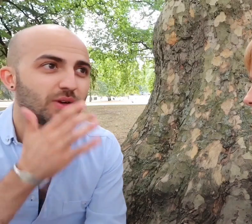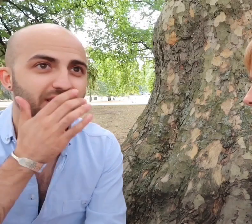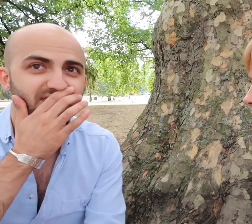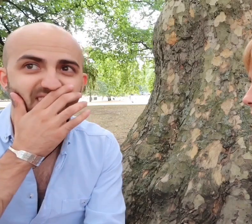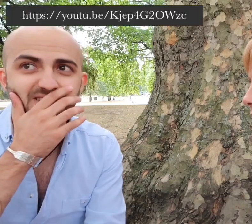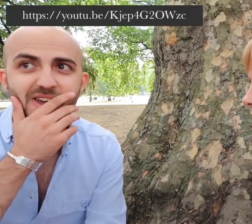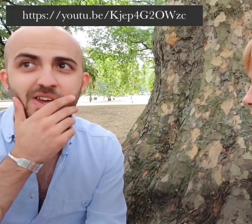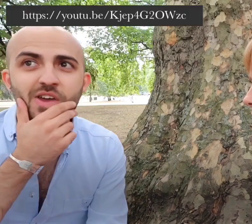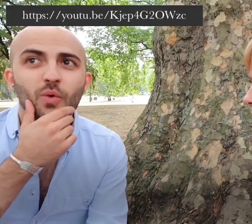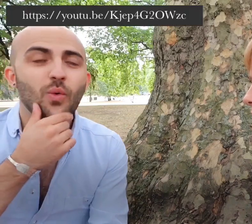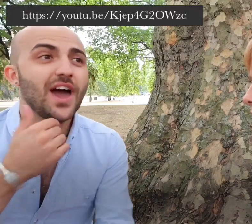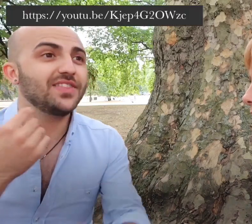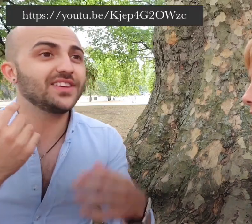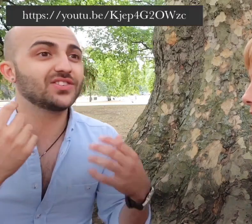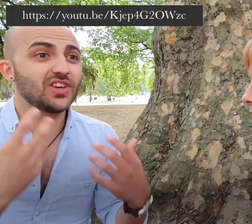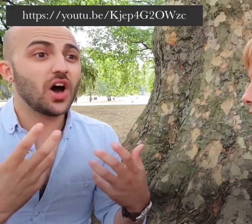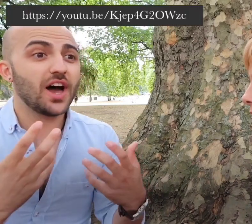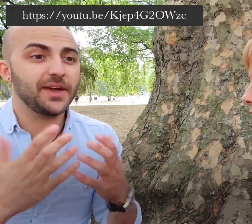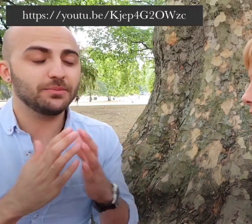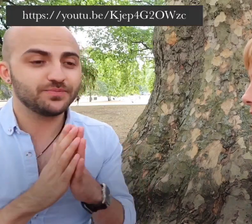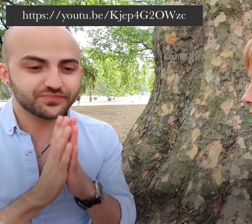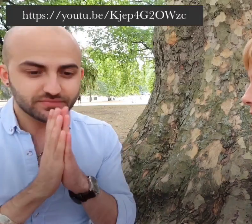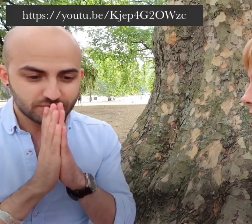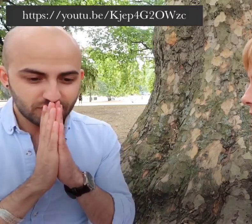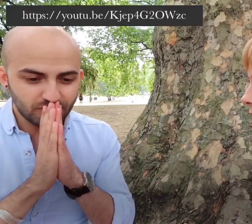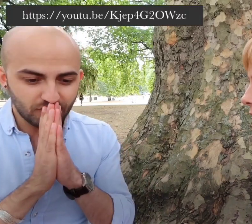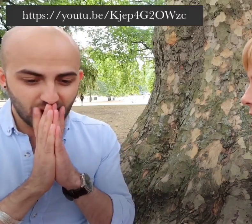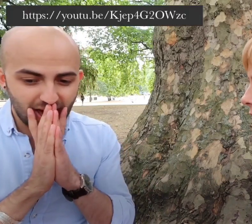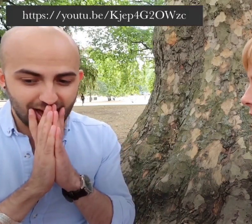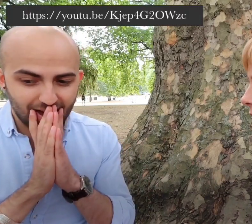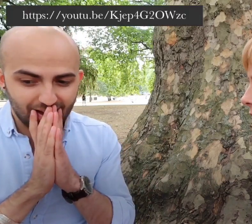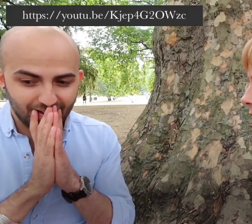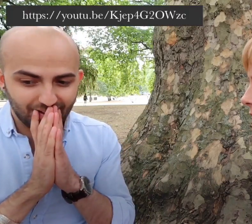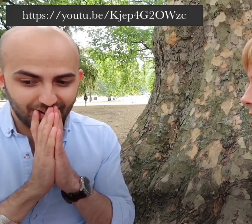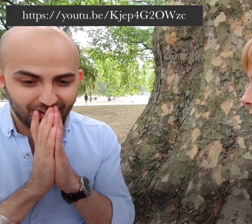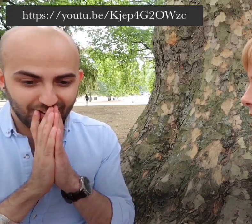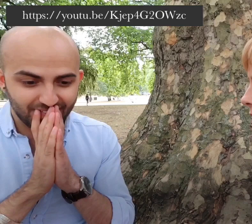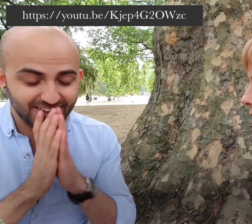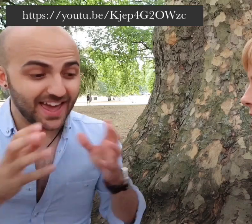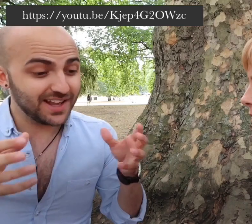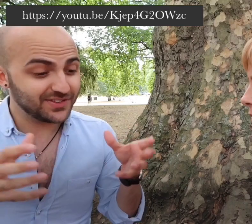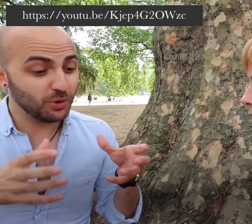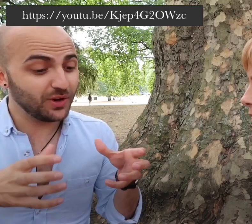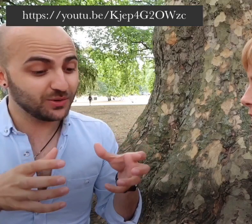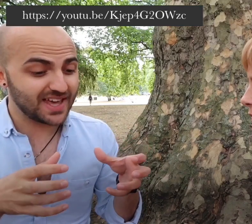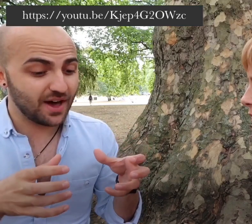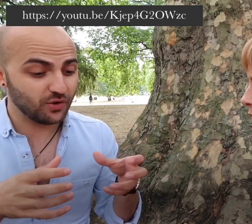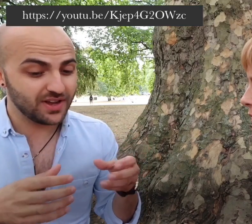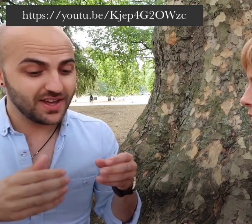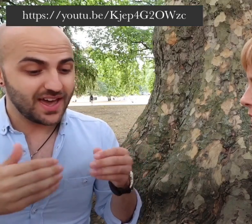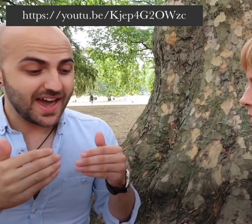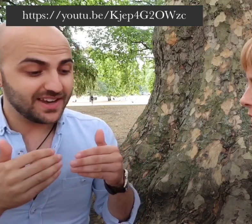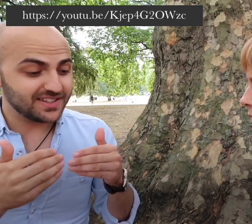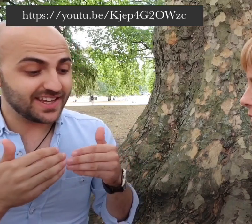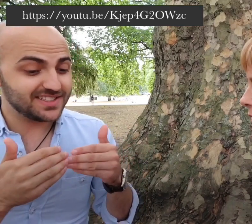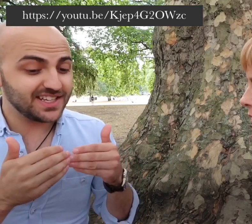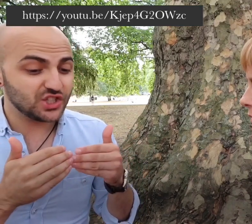google and find it where this guy.. they get a small little town and they teach